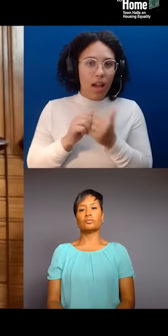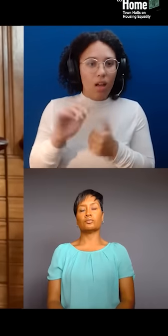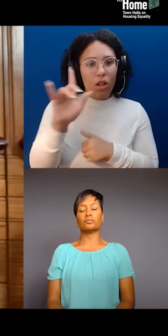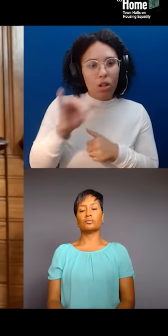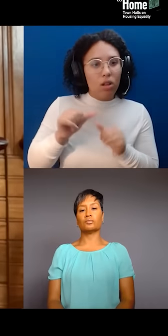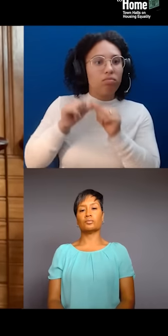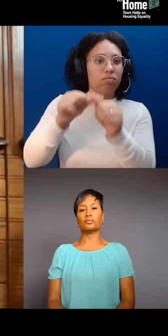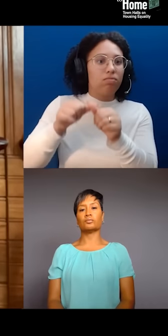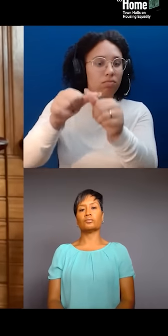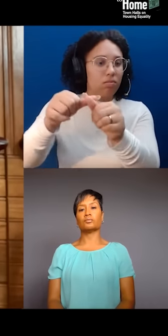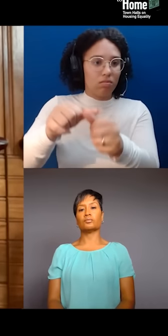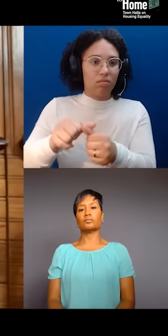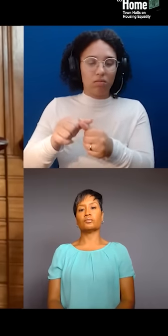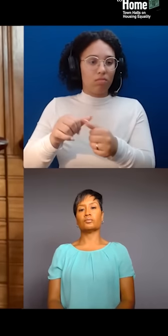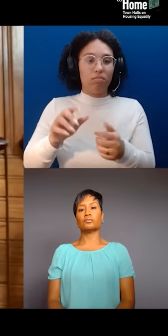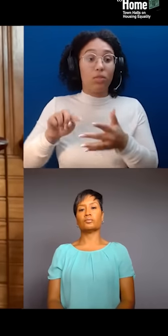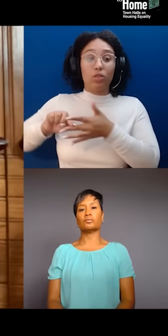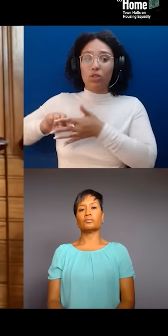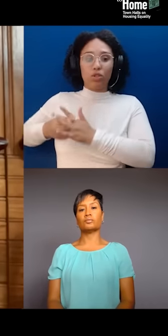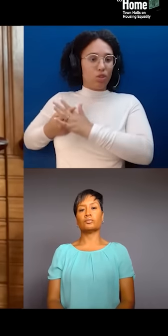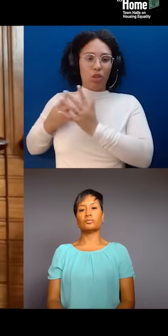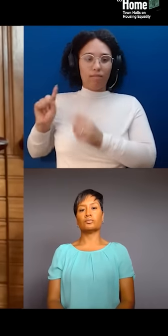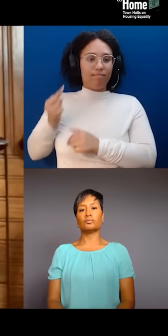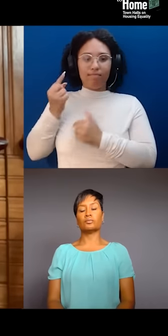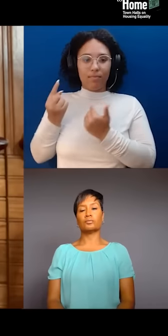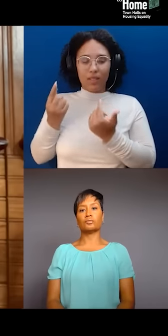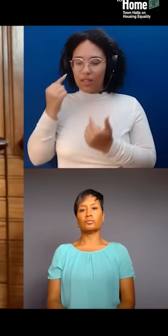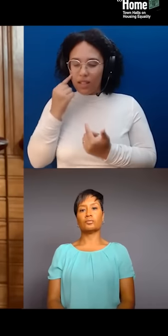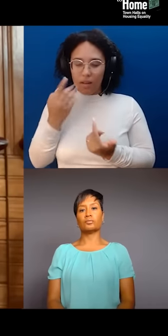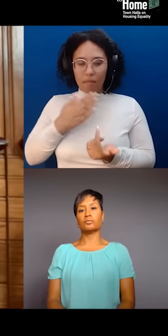"How does my partnership or how can my organization,